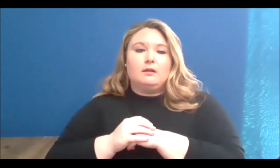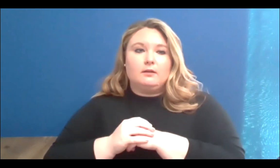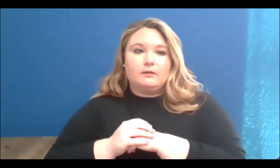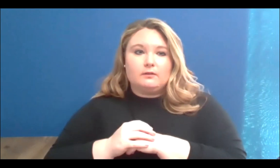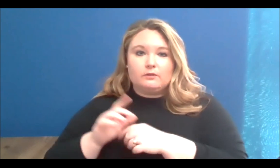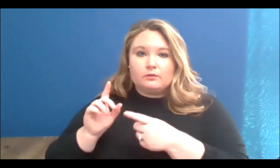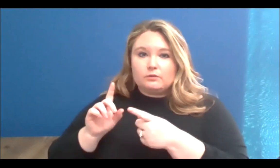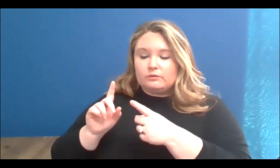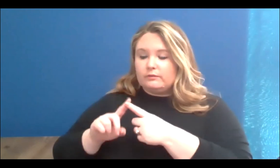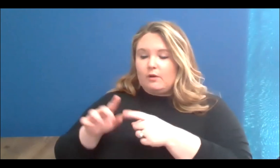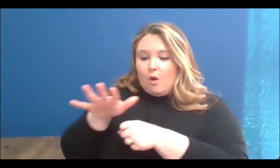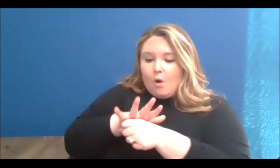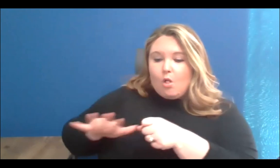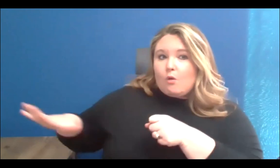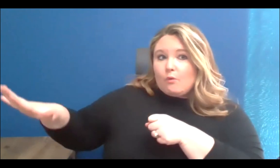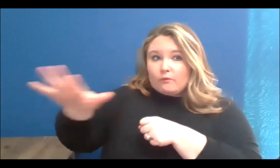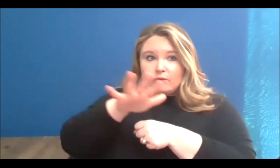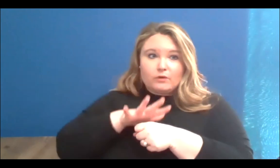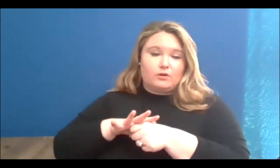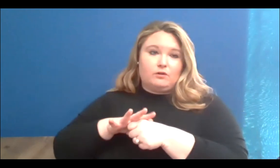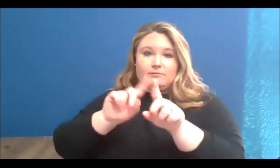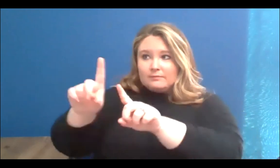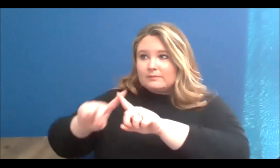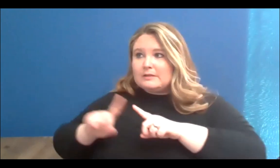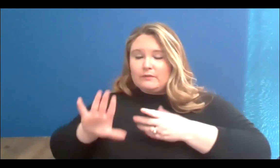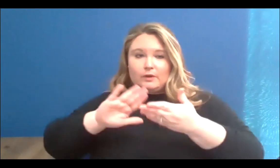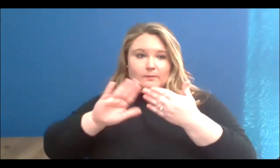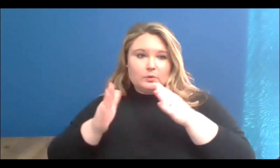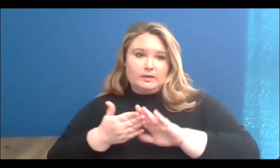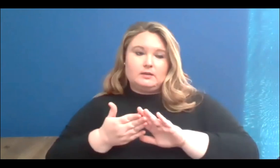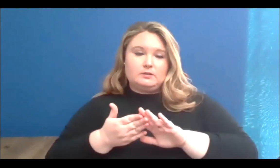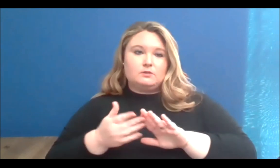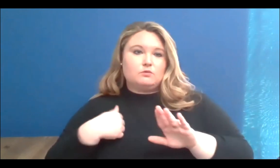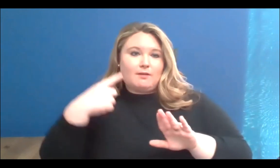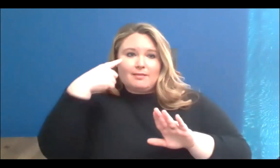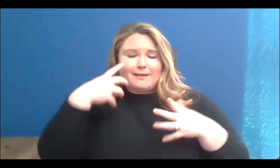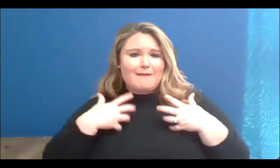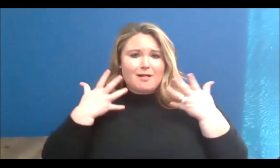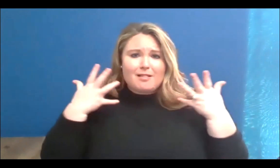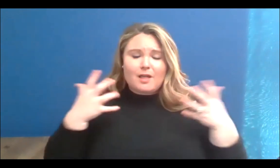in Tkaronto. So, yeah, I just think there's a lot of work to be done and